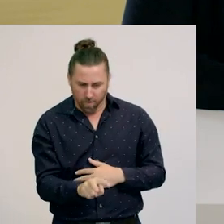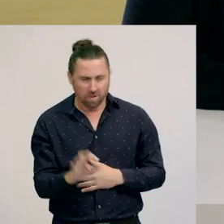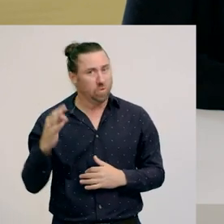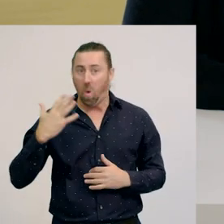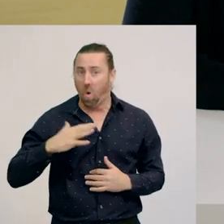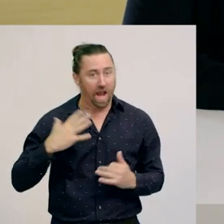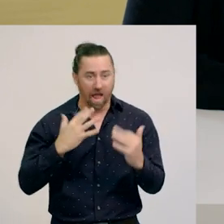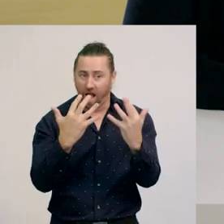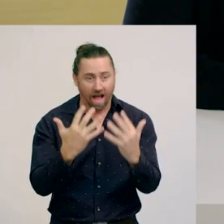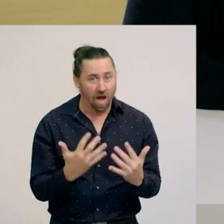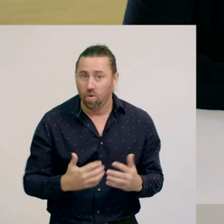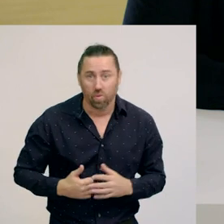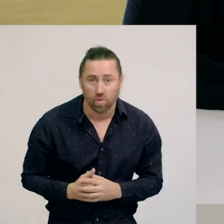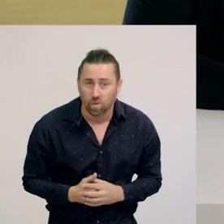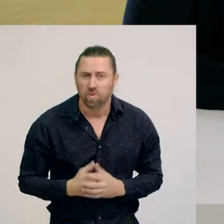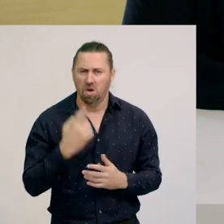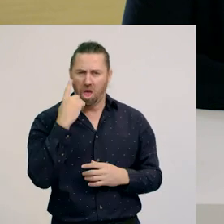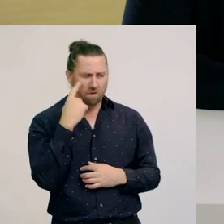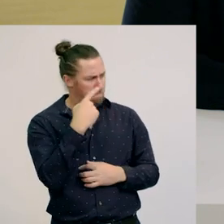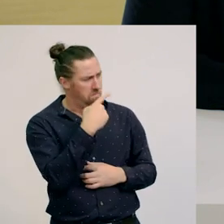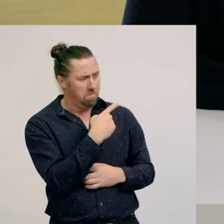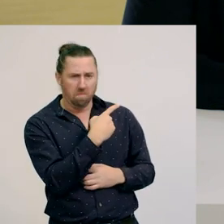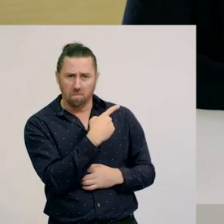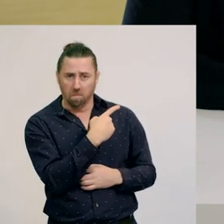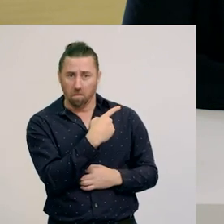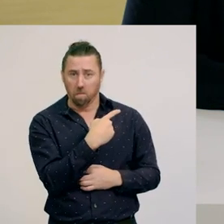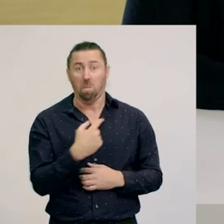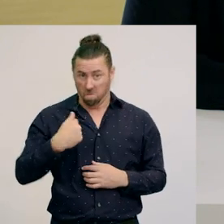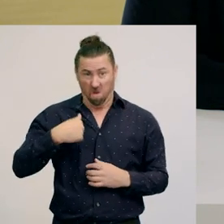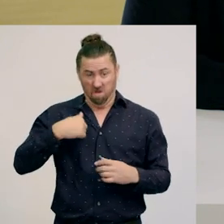Have a look at this dice. I made this just out of some cardboard.